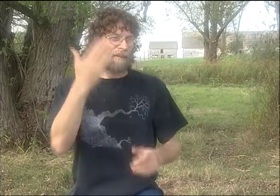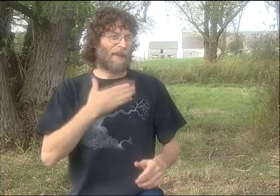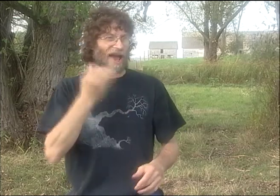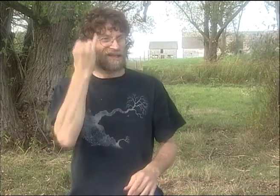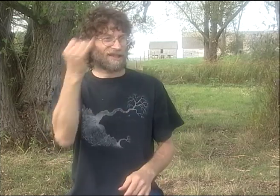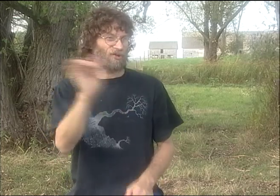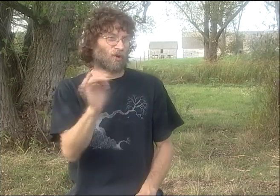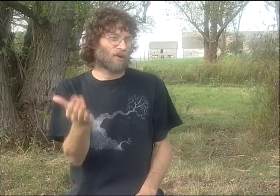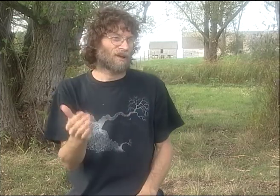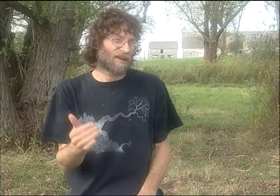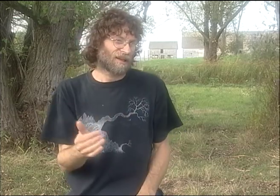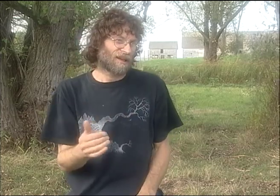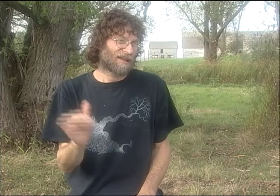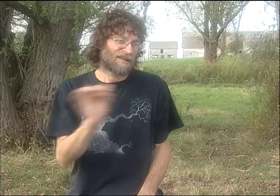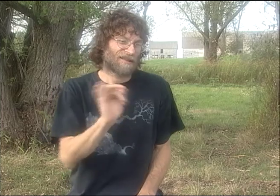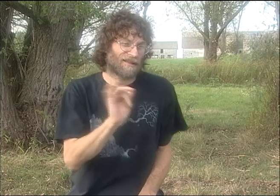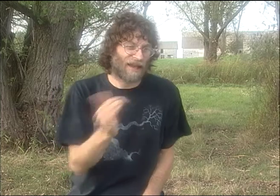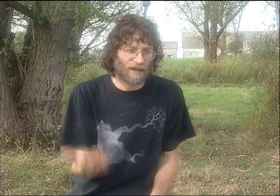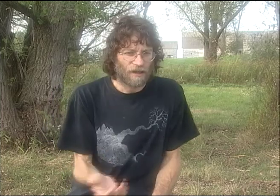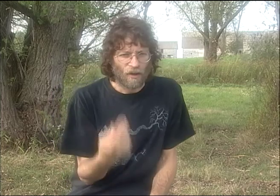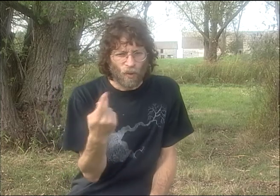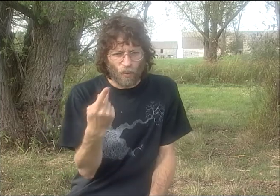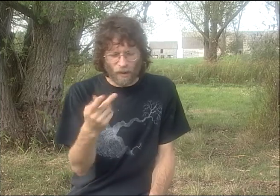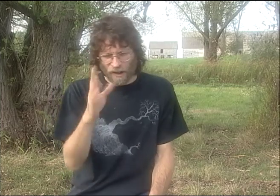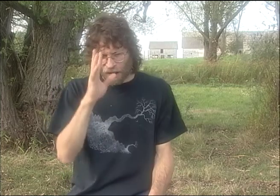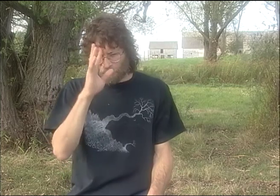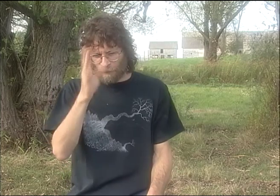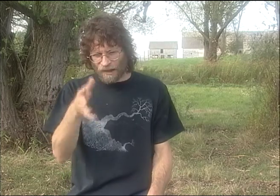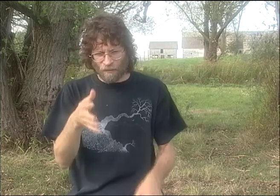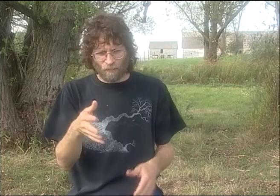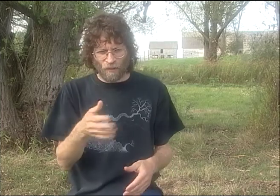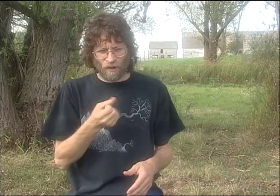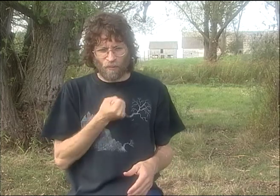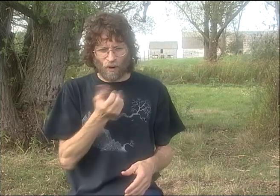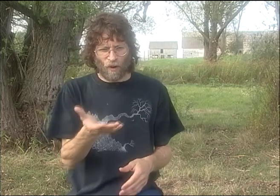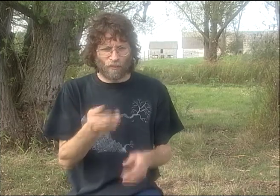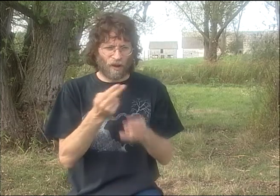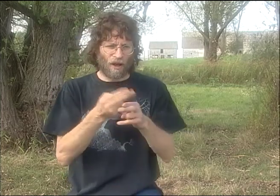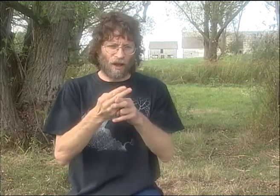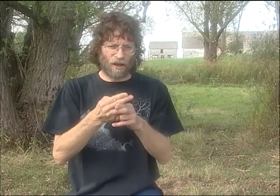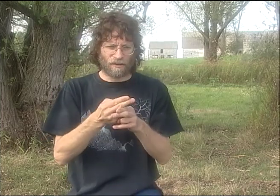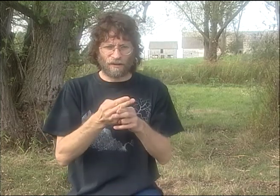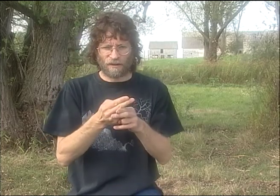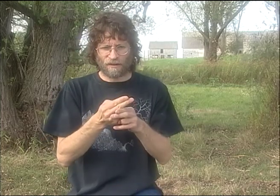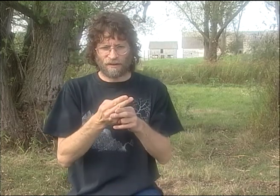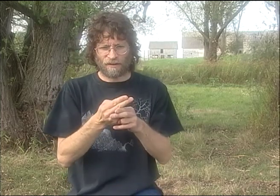IN THE BEGINNING, I VOICED FOR BOTH OF THEM BECAUSE THEY WERE MY IDEAS AS WELL.